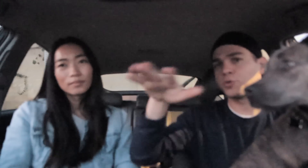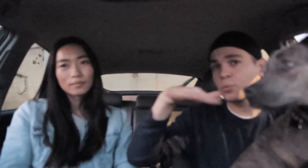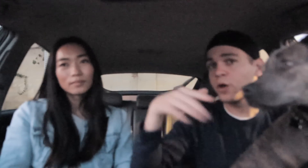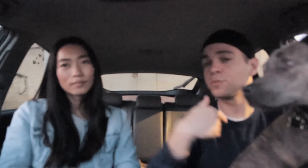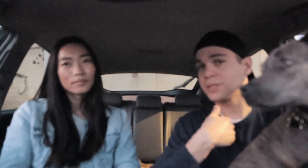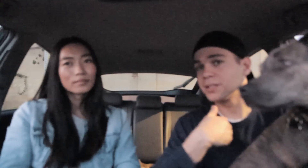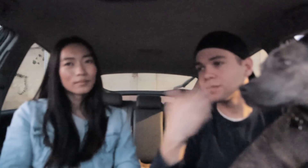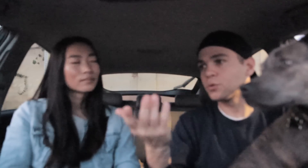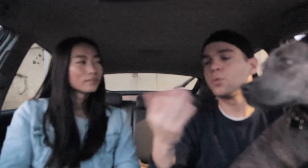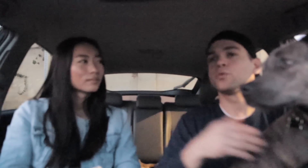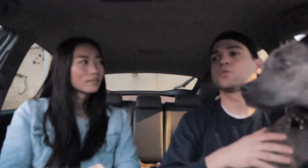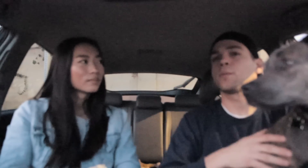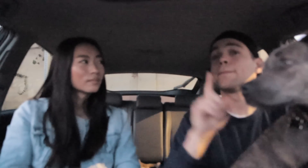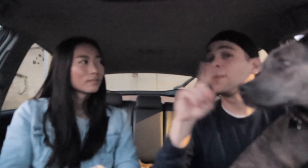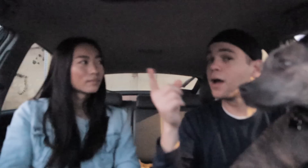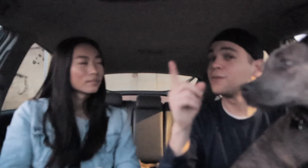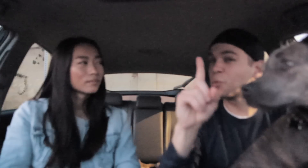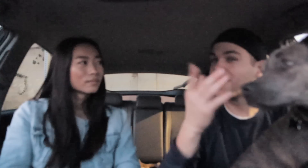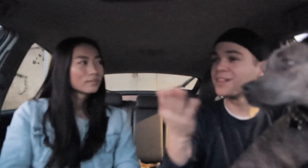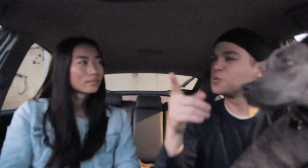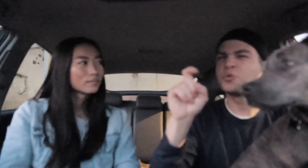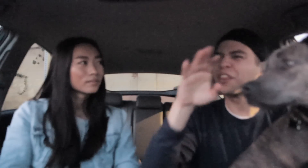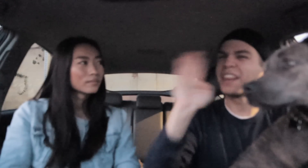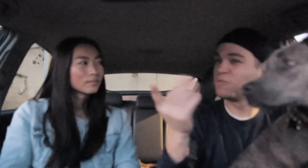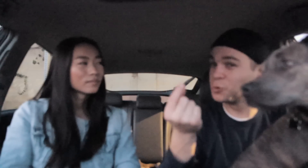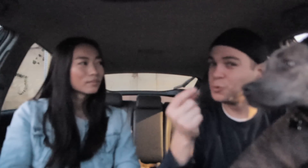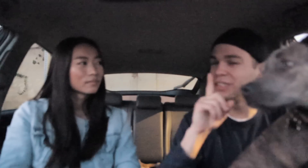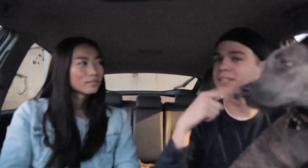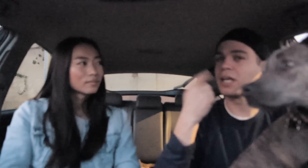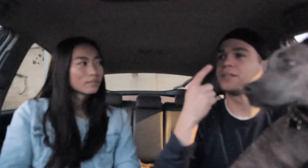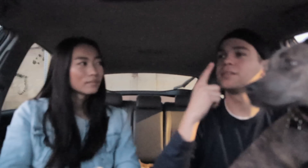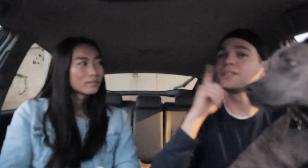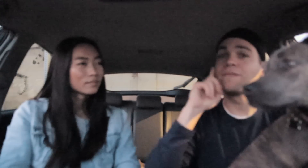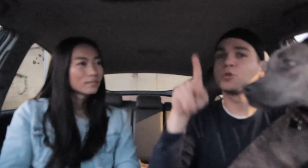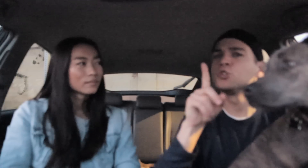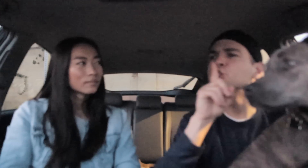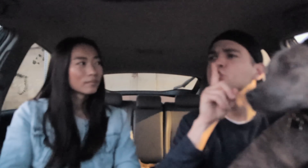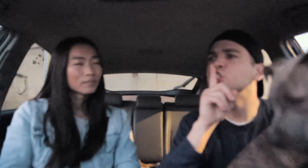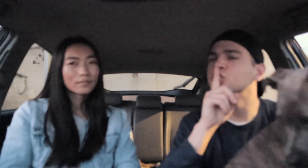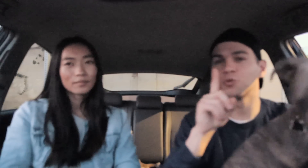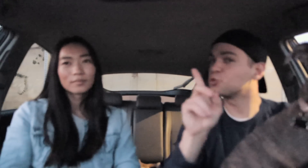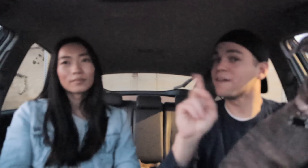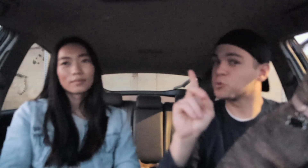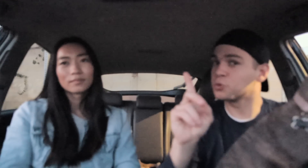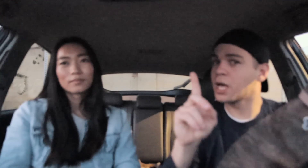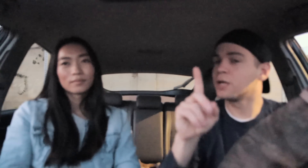to other people around me but the one thing you should never do is tell a deaf person "shh" you should never do that